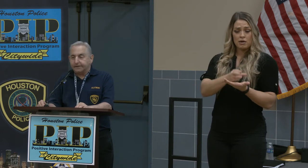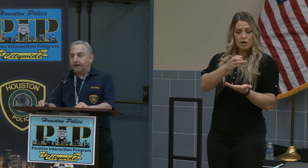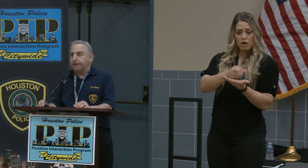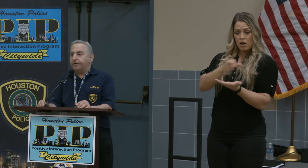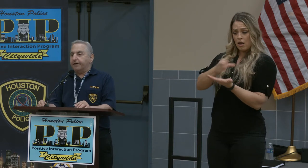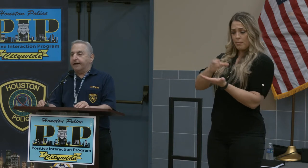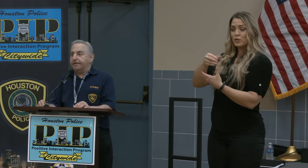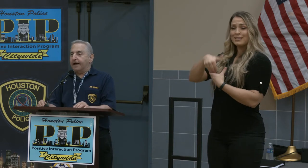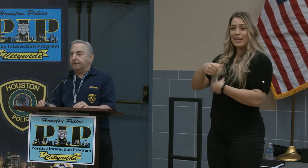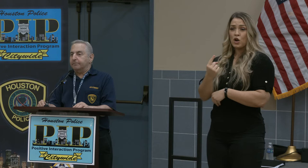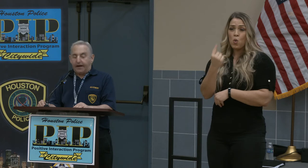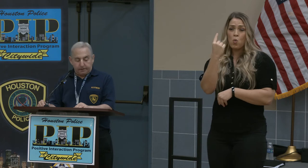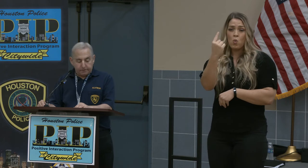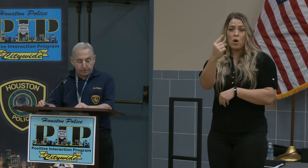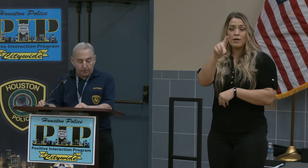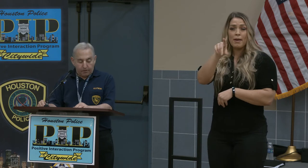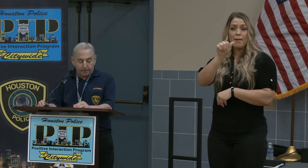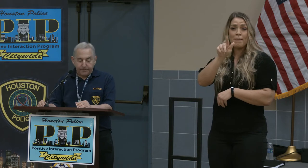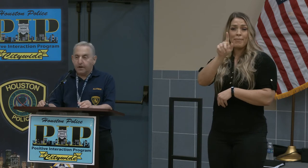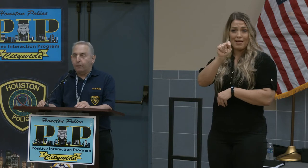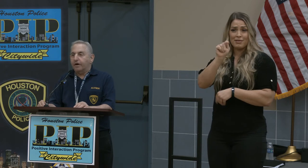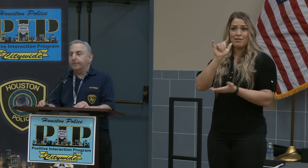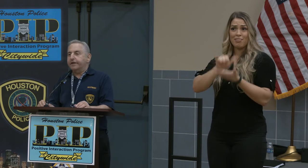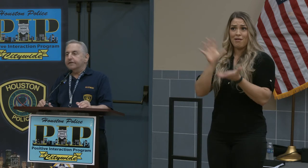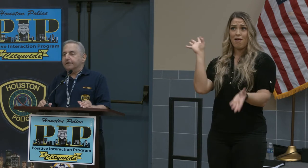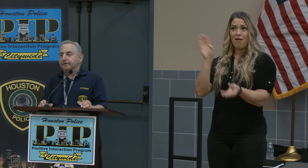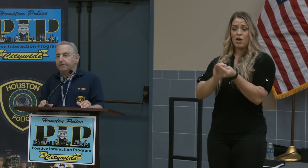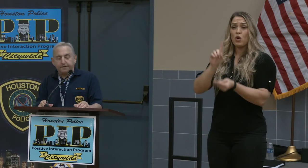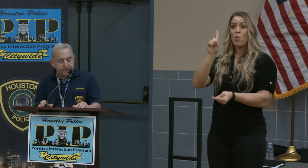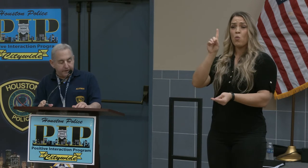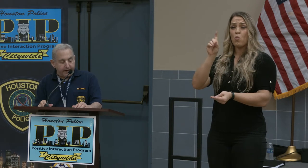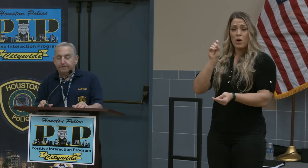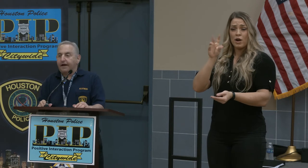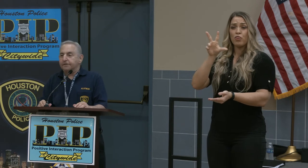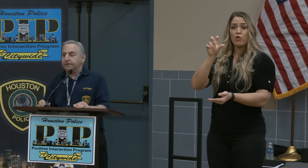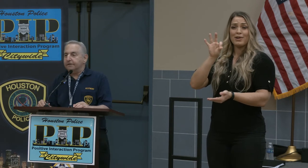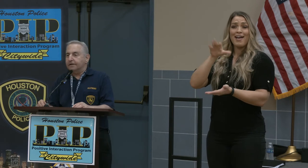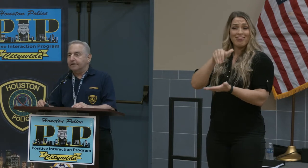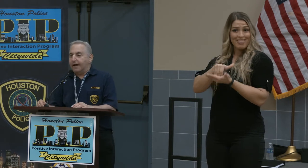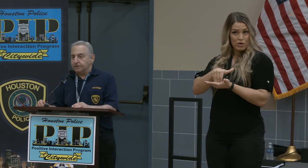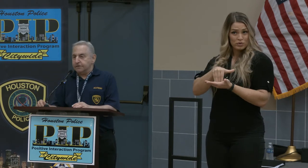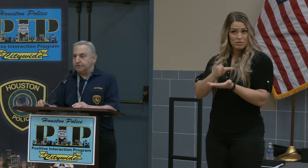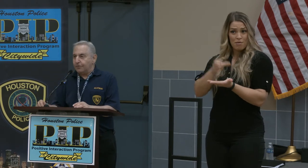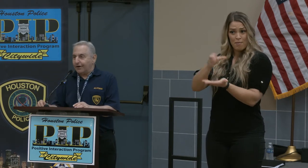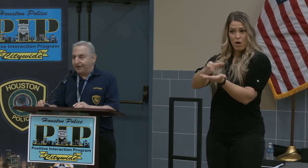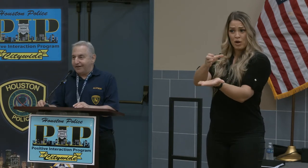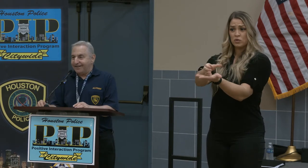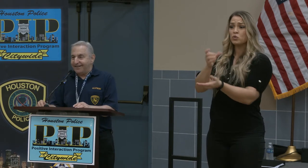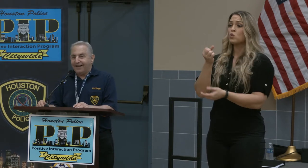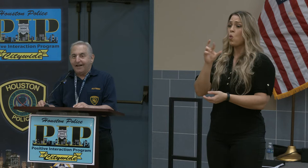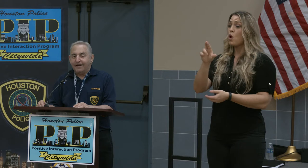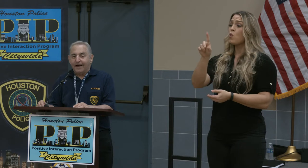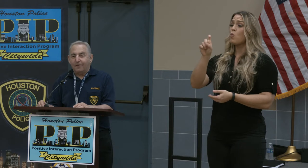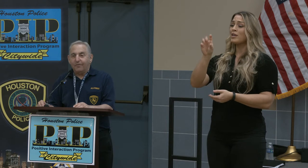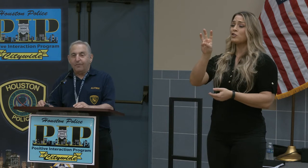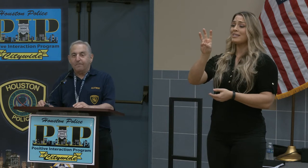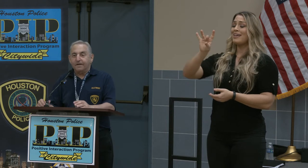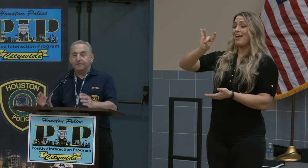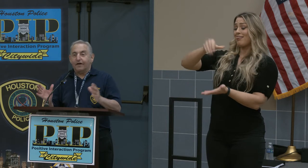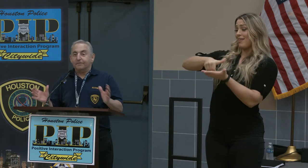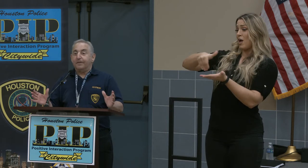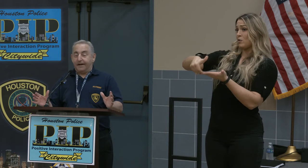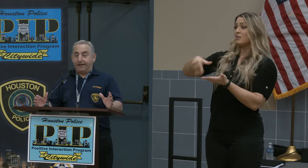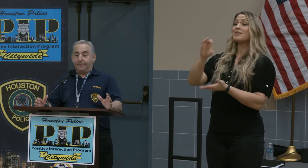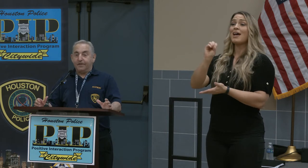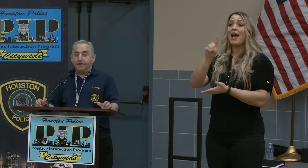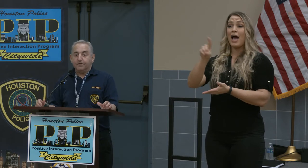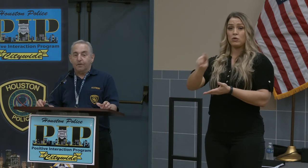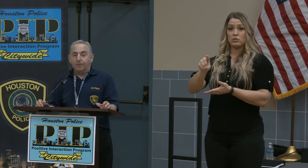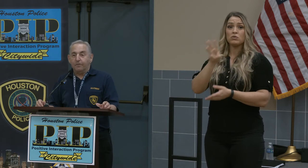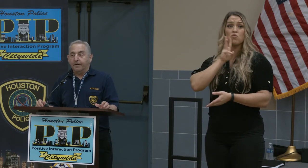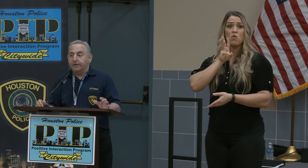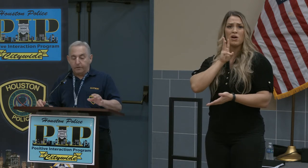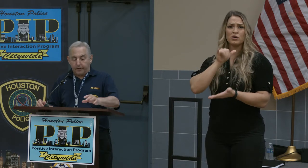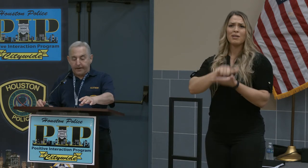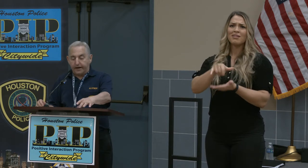139,000 bottles or 1,668,000-ounces of water. Now, this costs money. What we do, we've got a